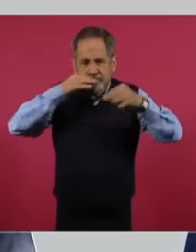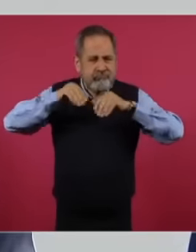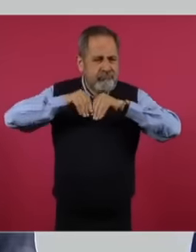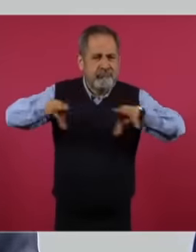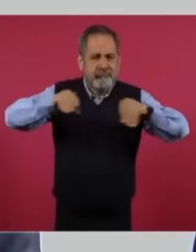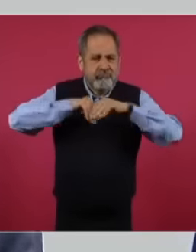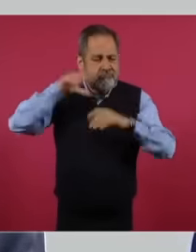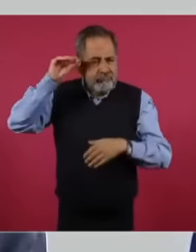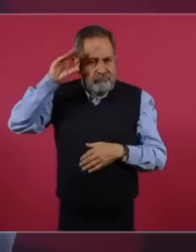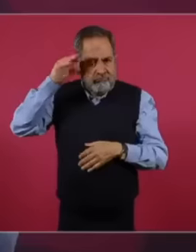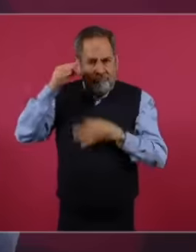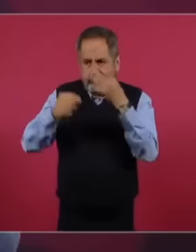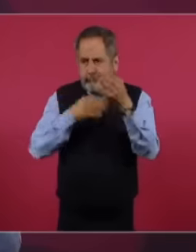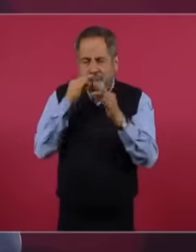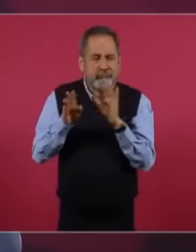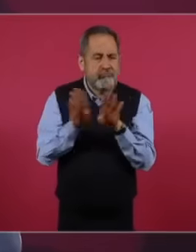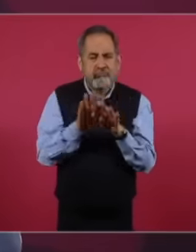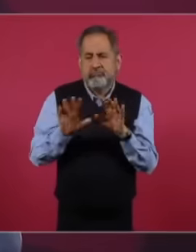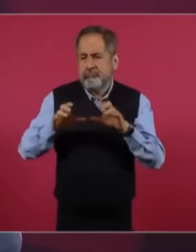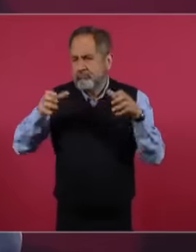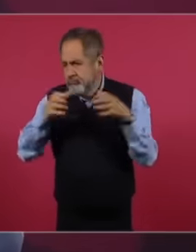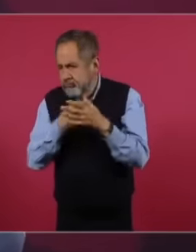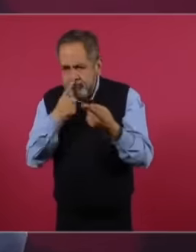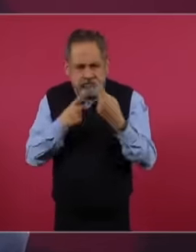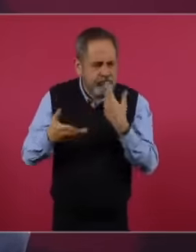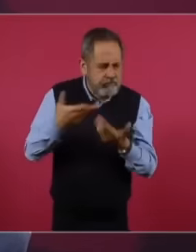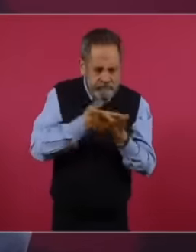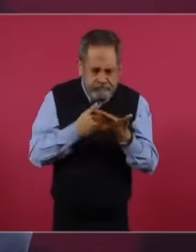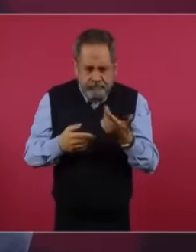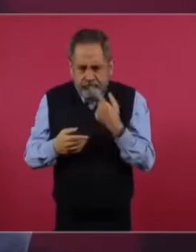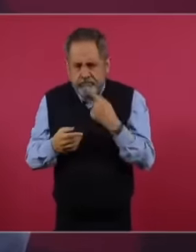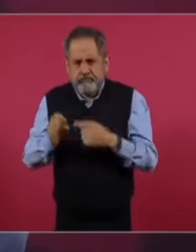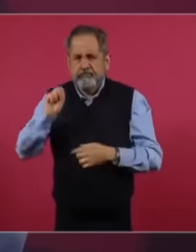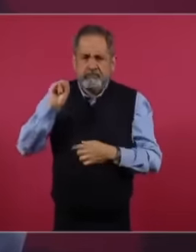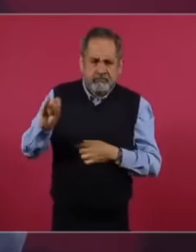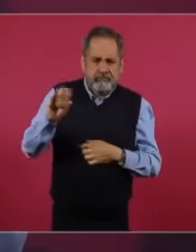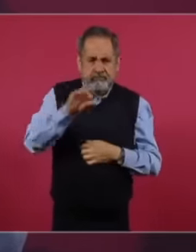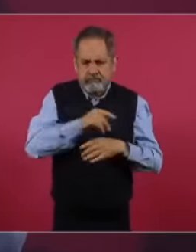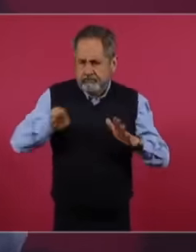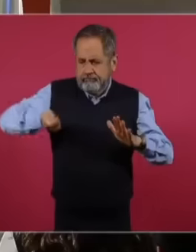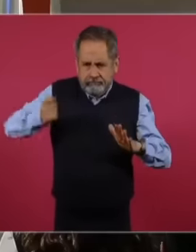the sessions of the technical evaluation committee for authorizations. of these laboratories,